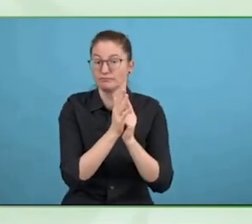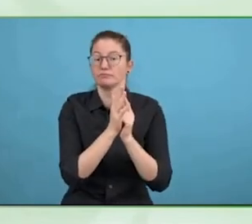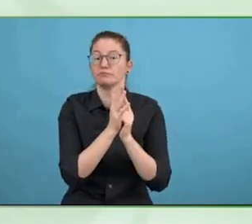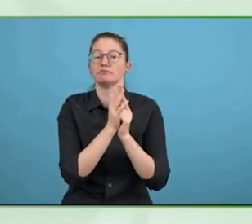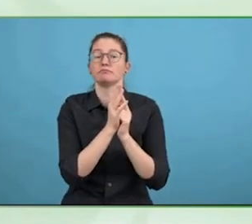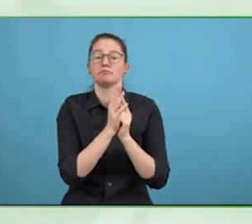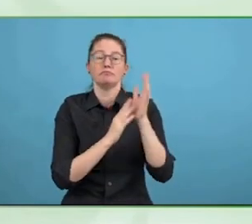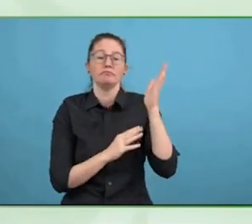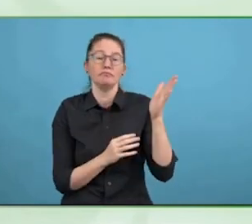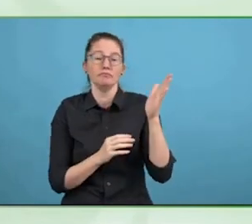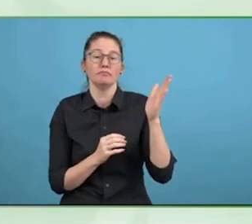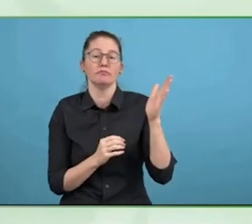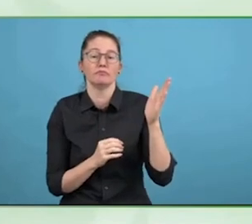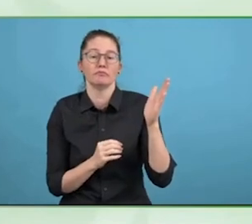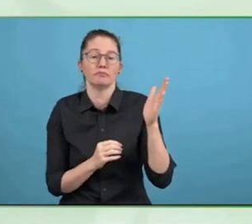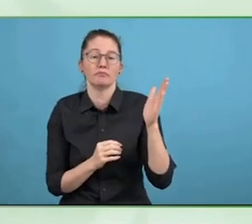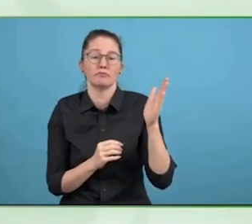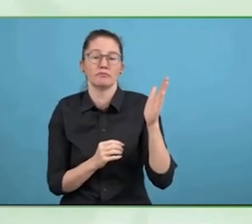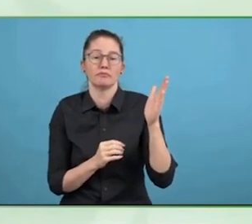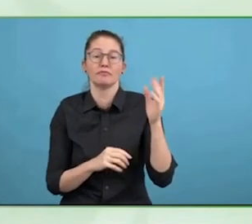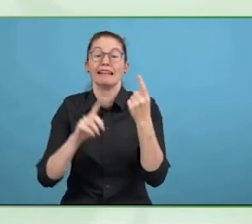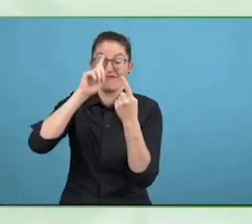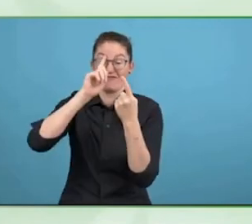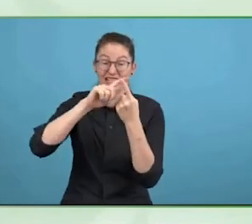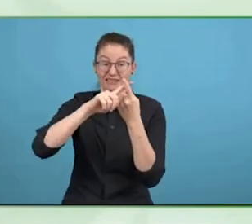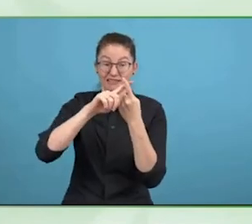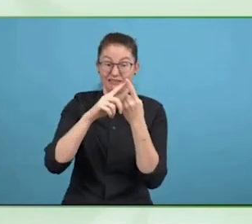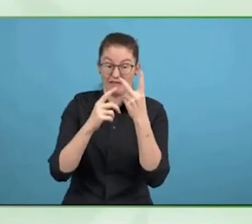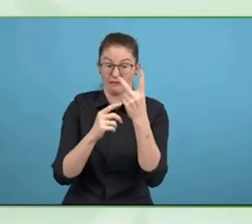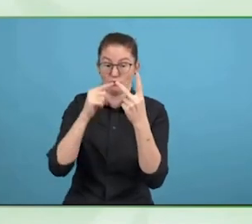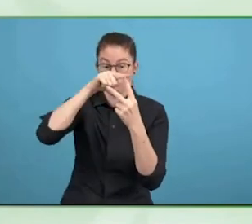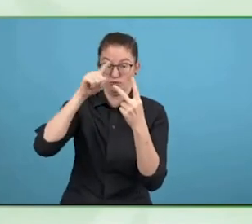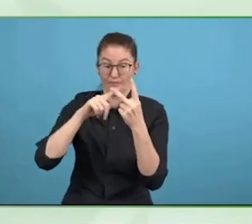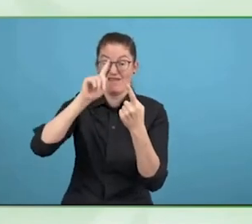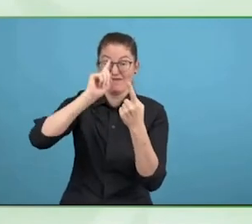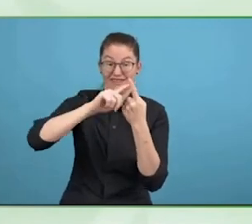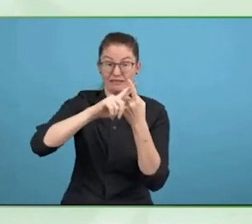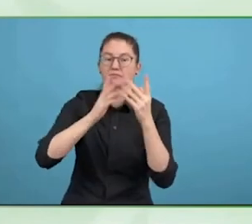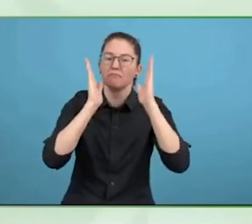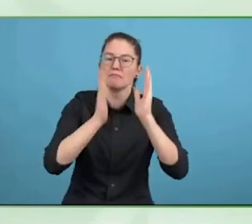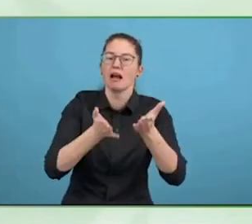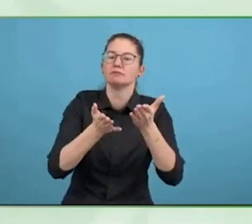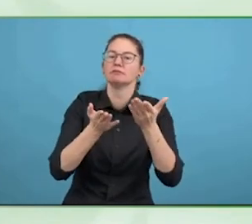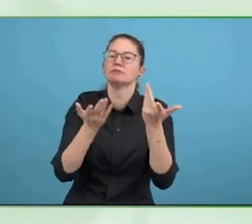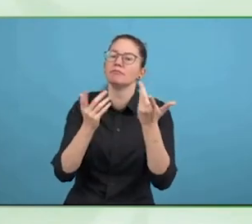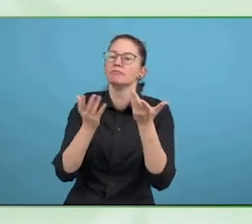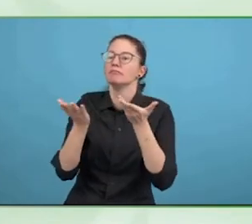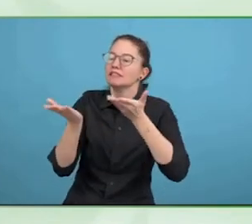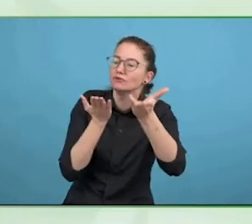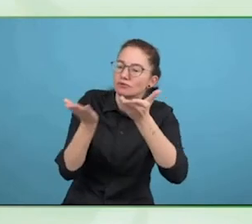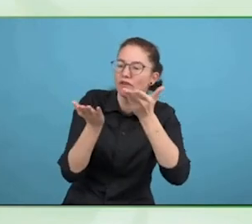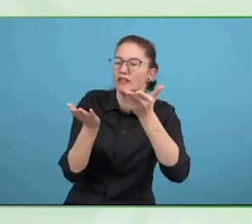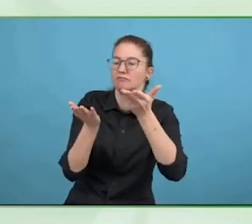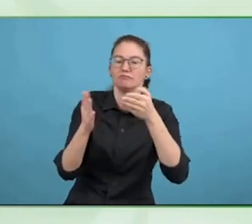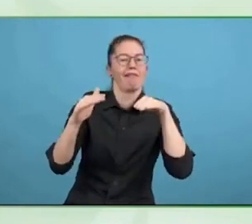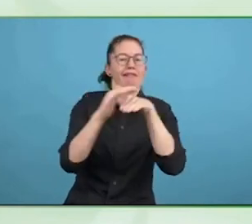personal assistant to help them navigate the world. Another person, for example, with dementia, living at home, might